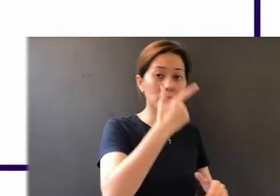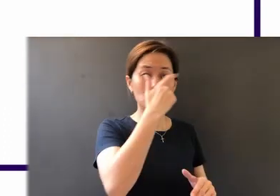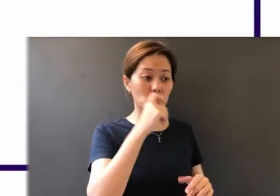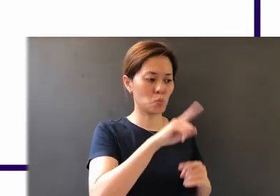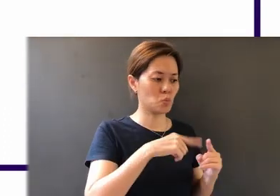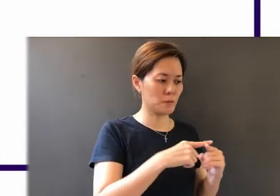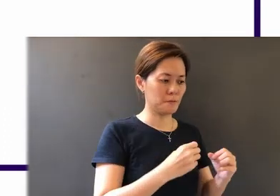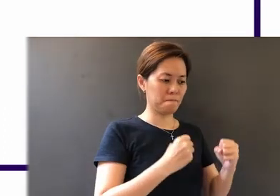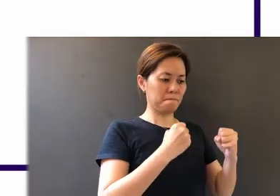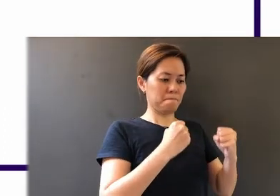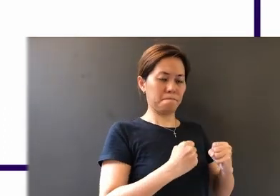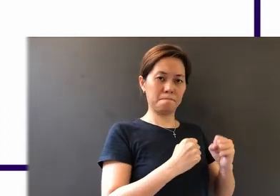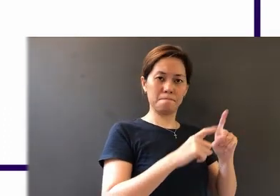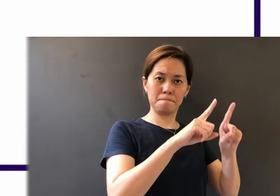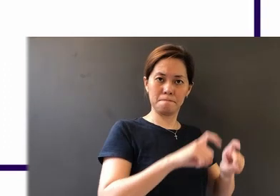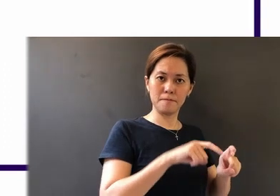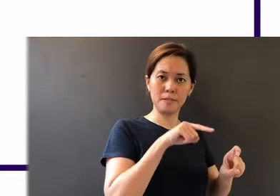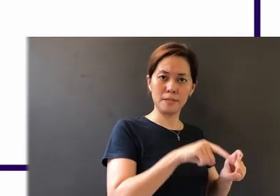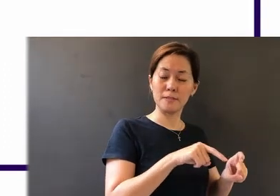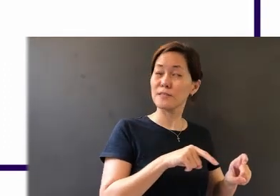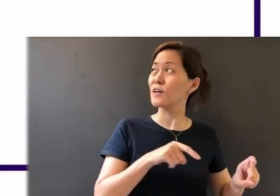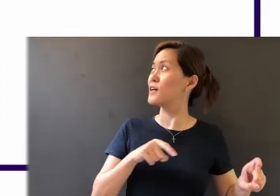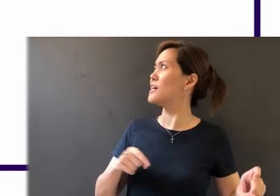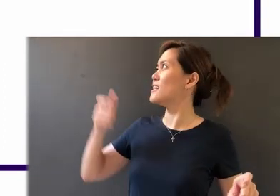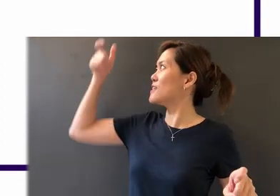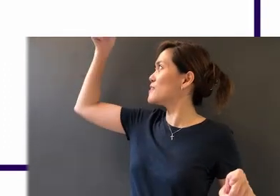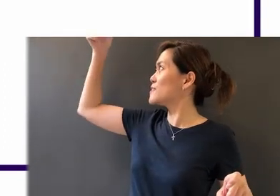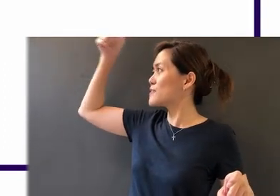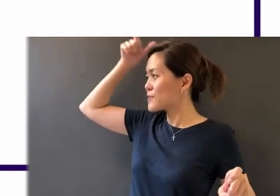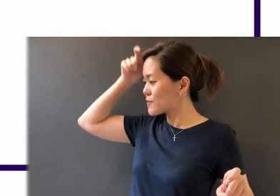test, he will receive the crown of life, which